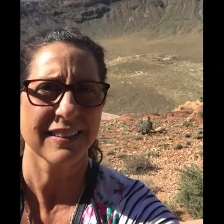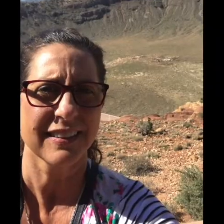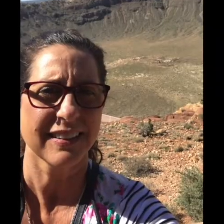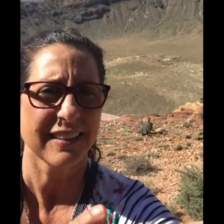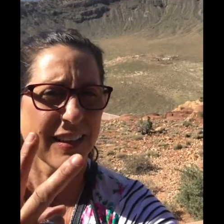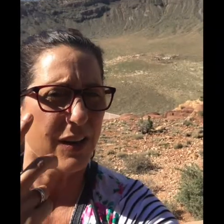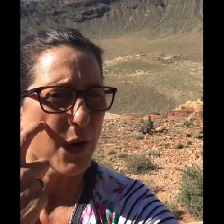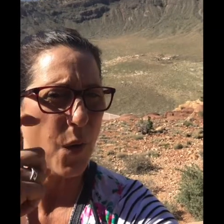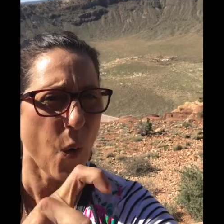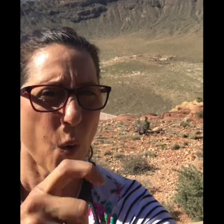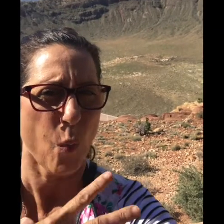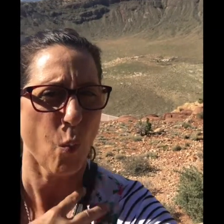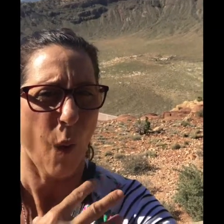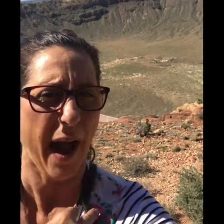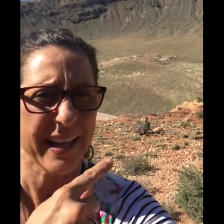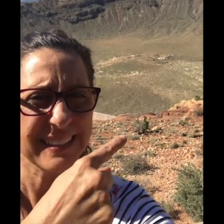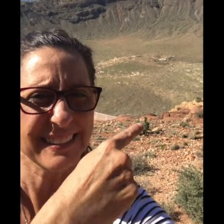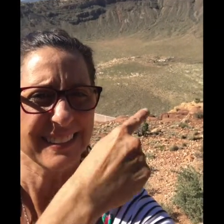Do you see that white spot behind me?